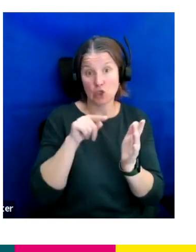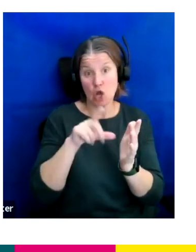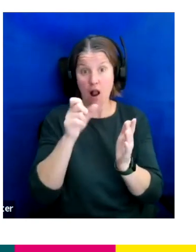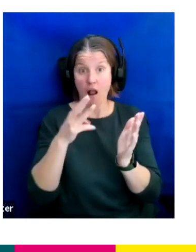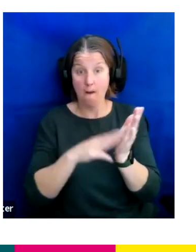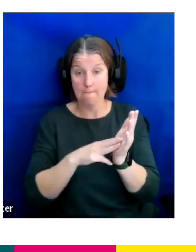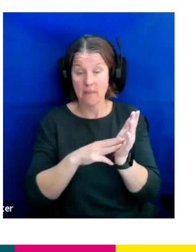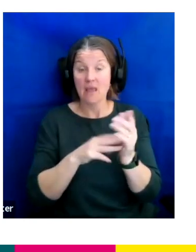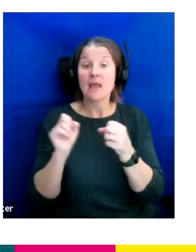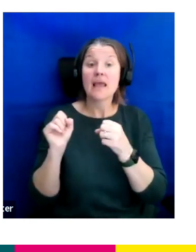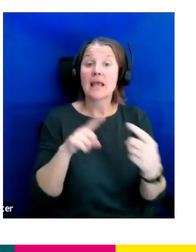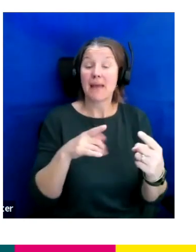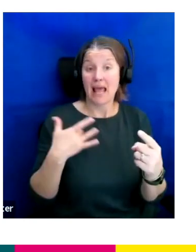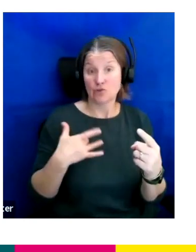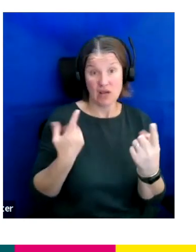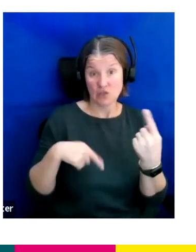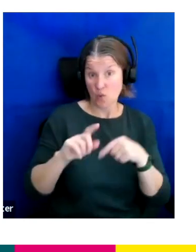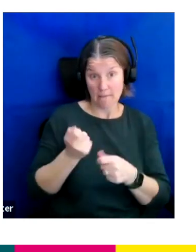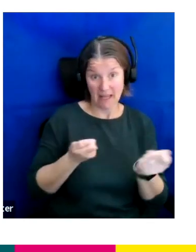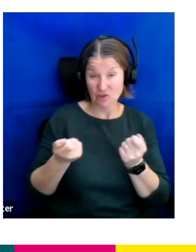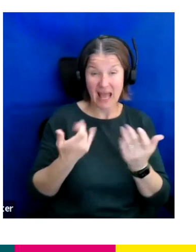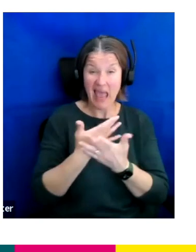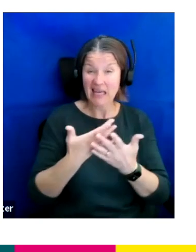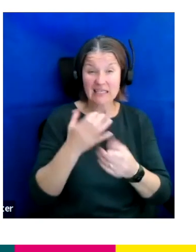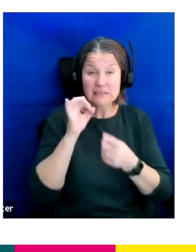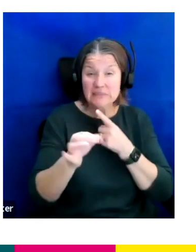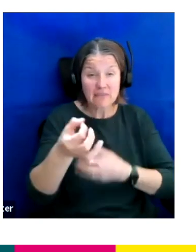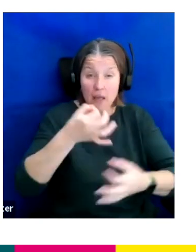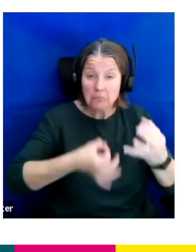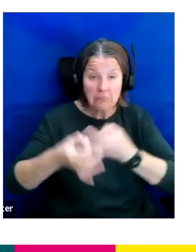That's an inbox that we manage if anybody has any specific kind of inclusion questions.